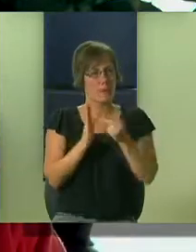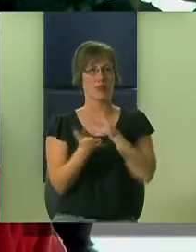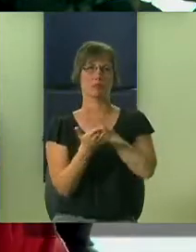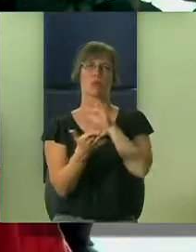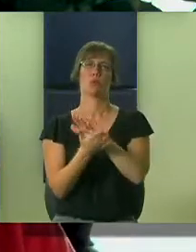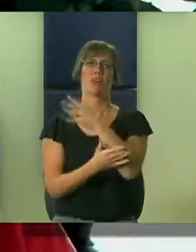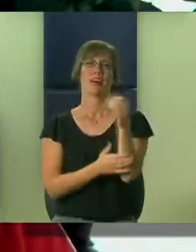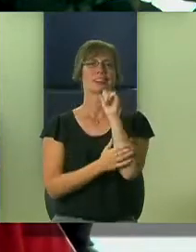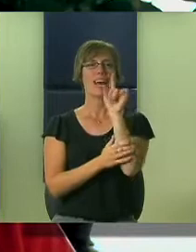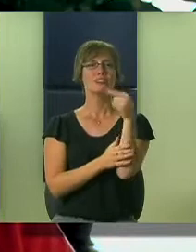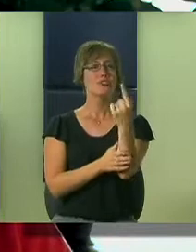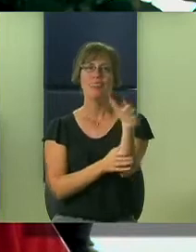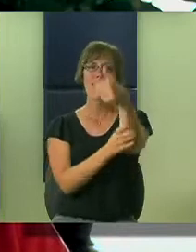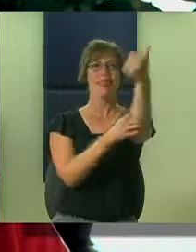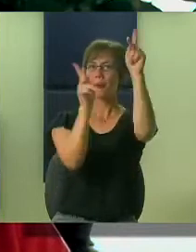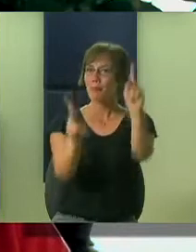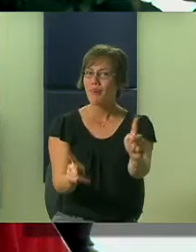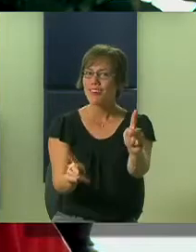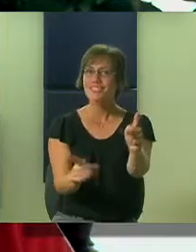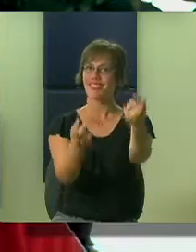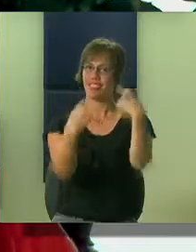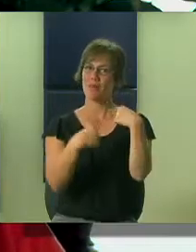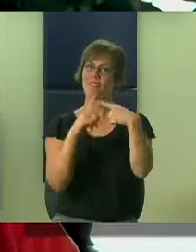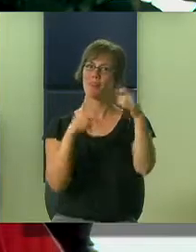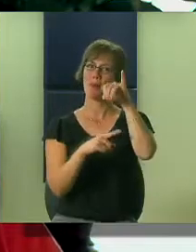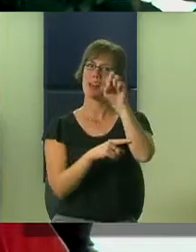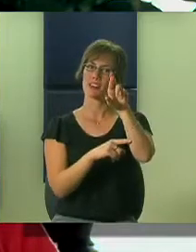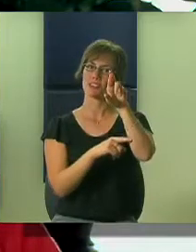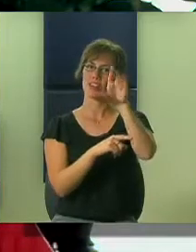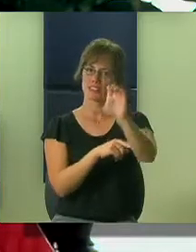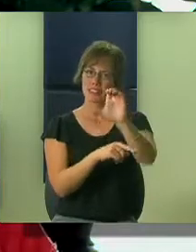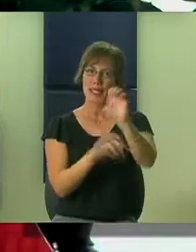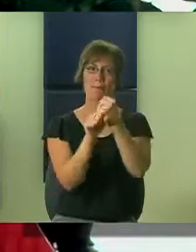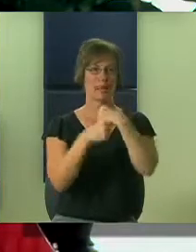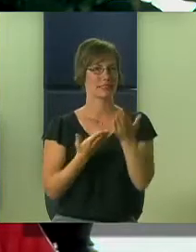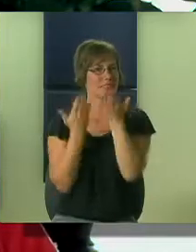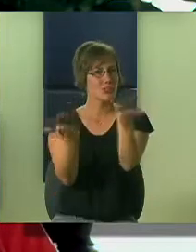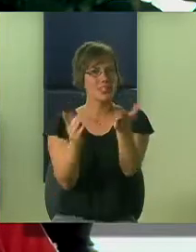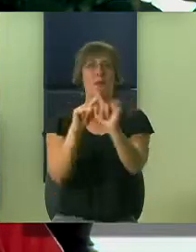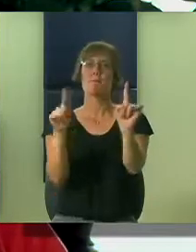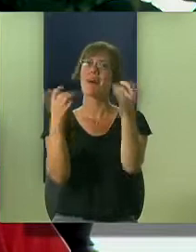they're taking this back and it's not just somebody from ISRC coming out and making these